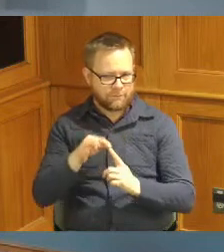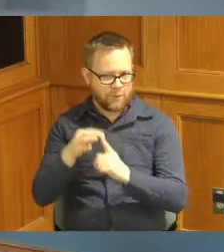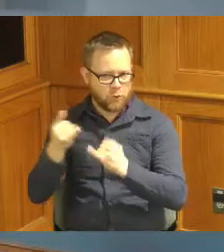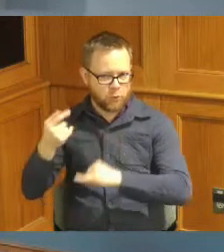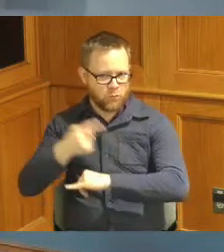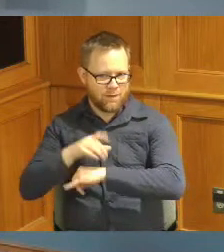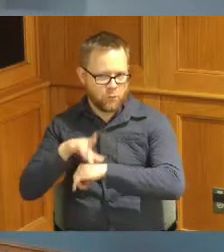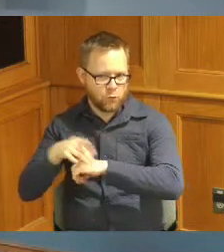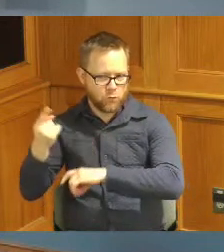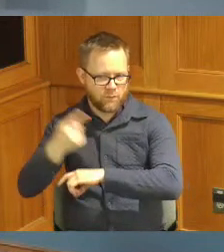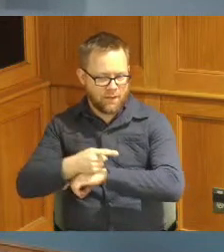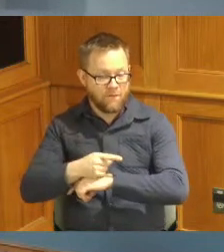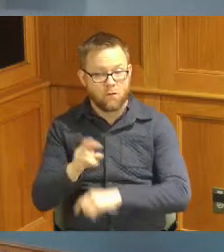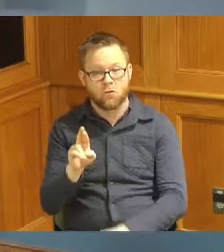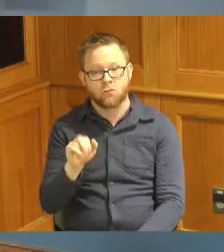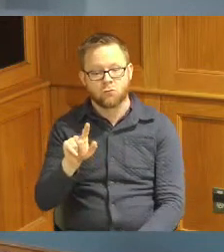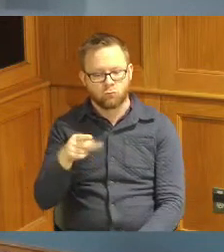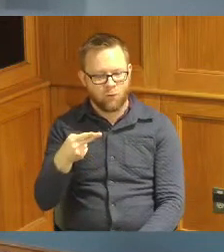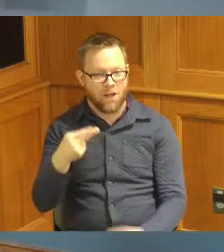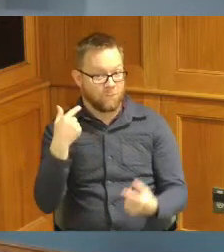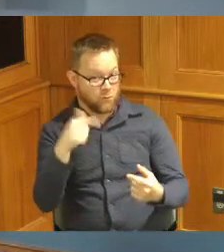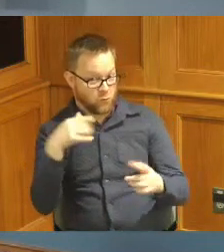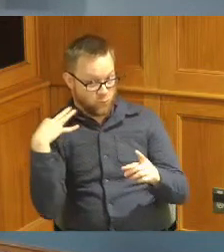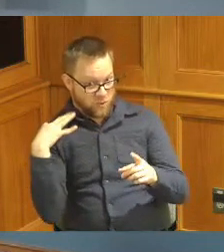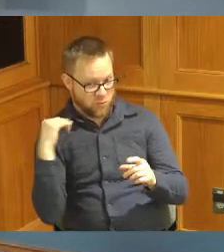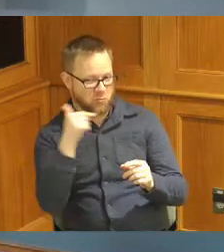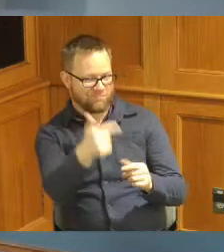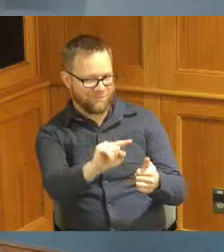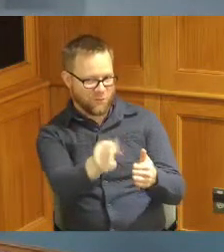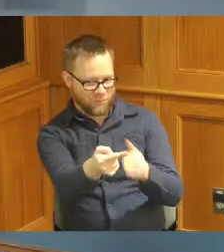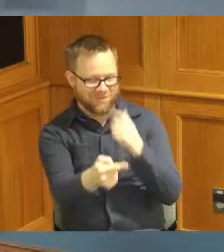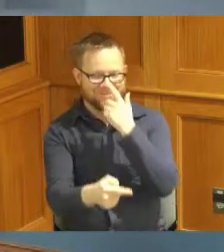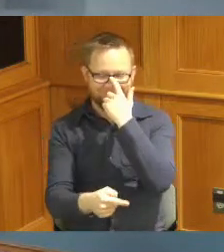we start you've got the green shirt on so we'll start with you today thank you for being here